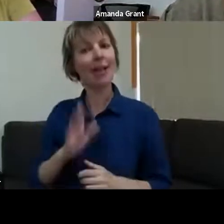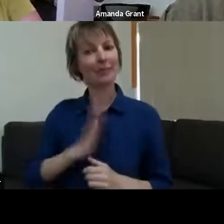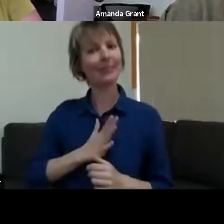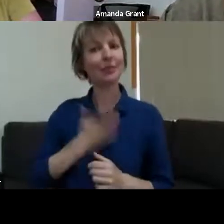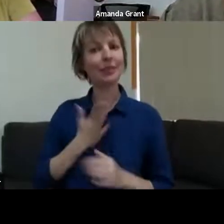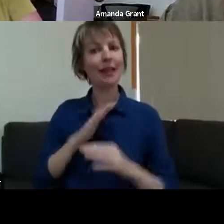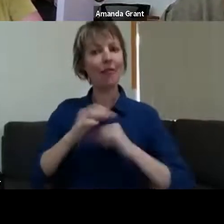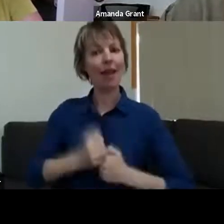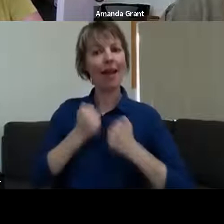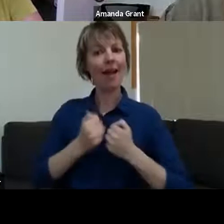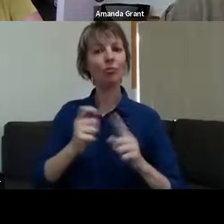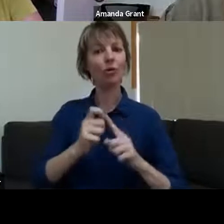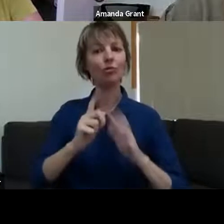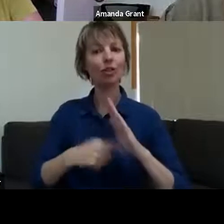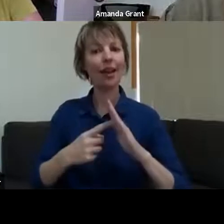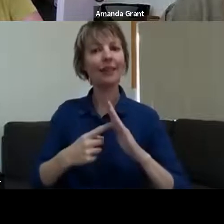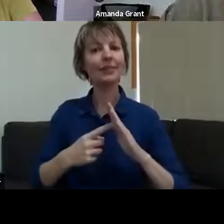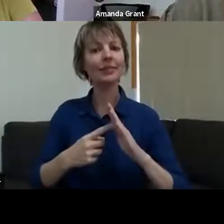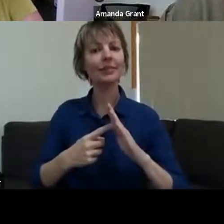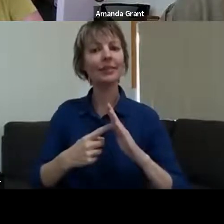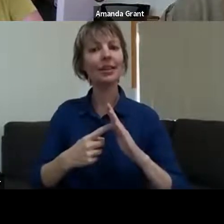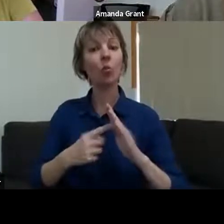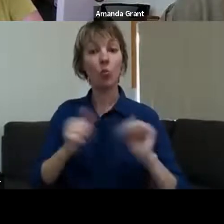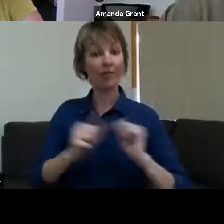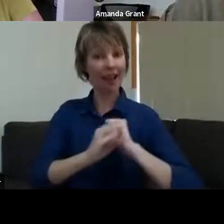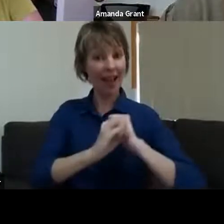the projects were advertised, the community voted on it, and we